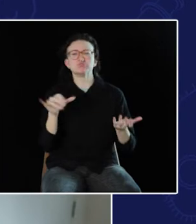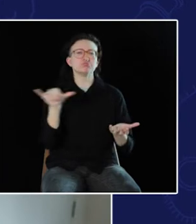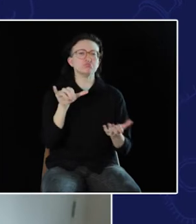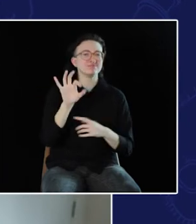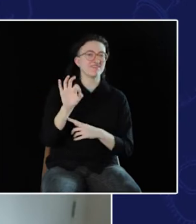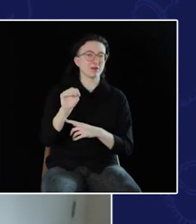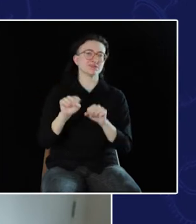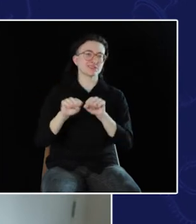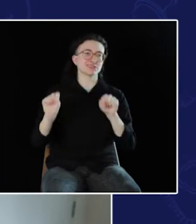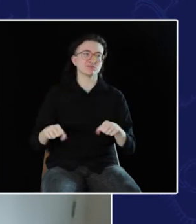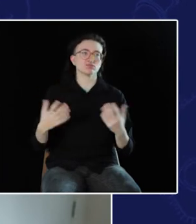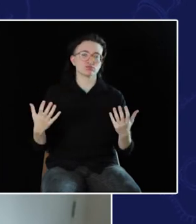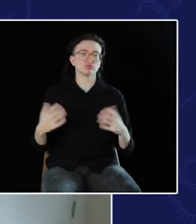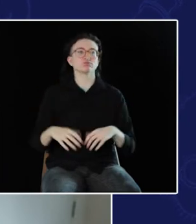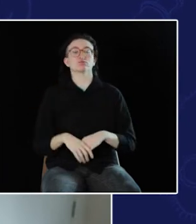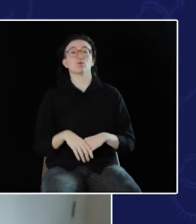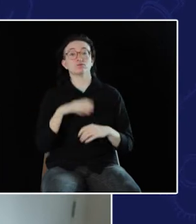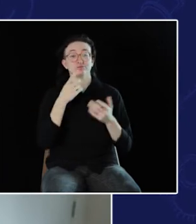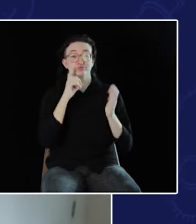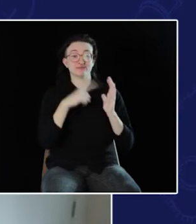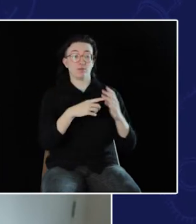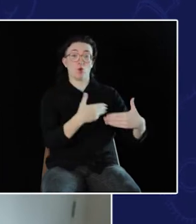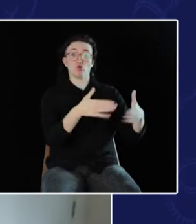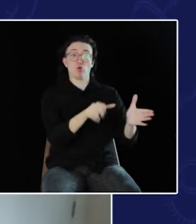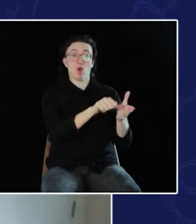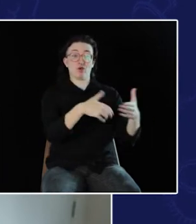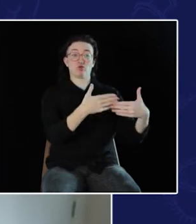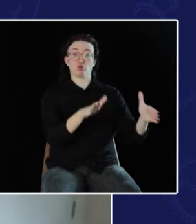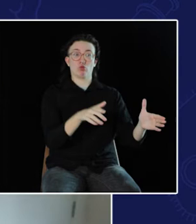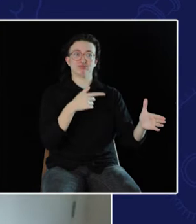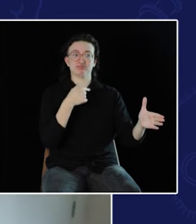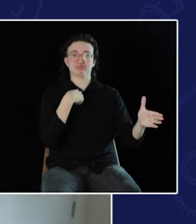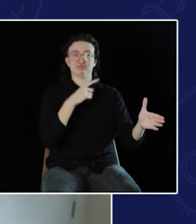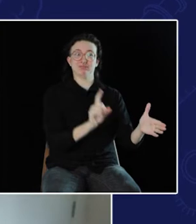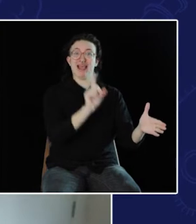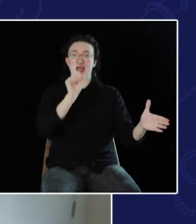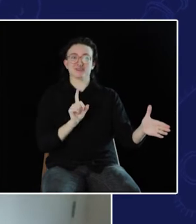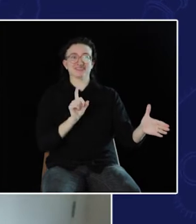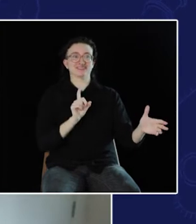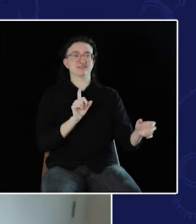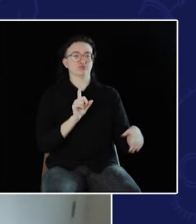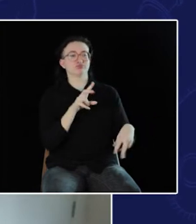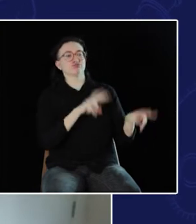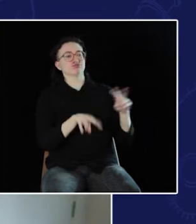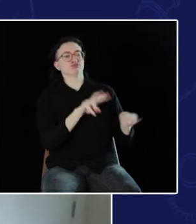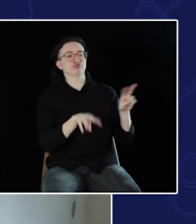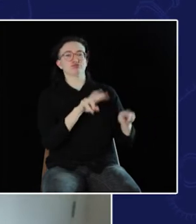just, like, a one-way microphone, for people that I'm observing doing surgery, meaning I'm not standing around the operating